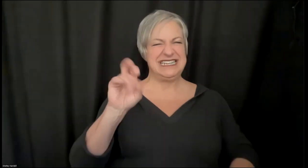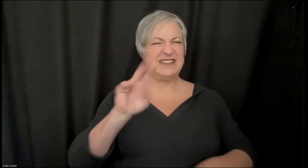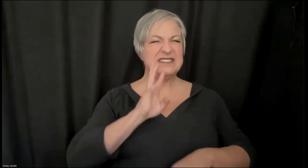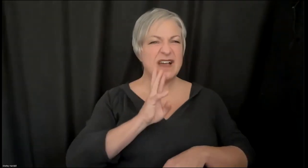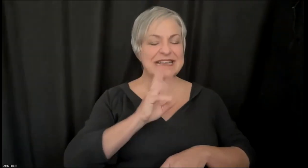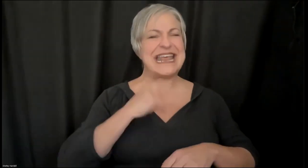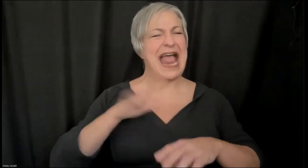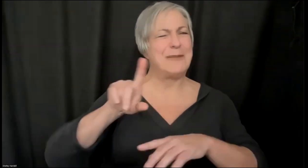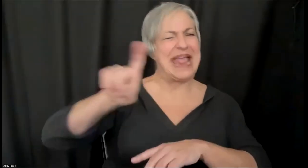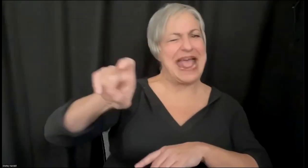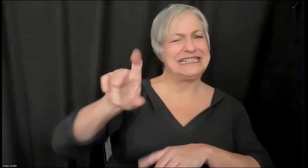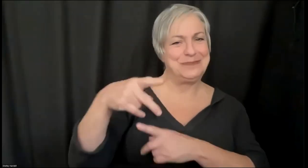Peirce -- this is Dylan. Let's get the spotlights working here.